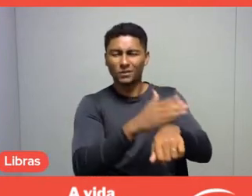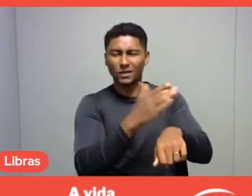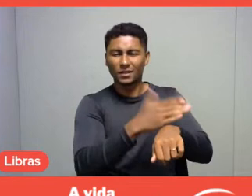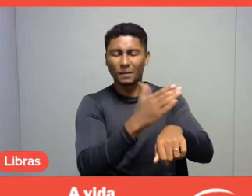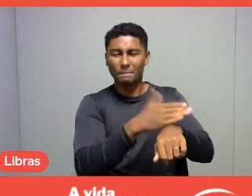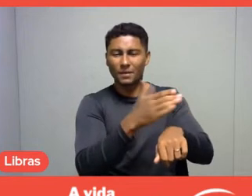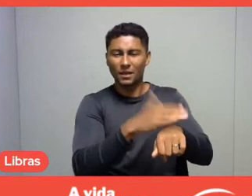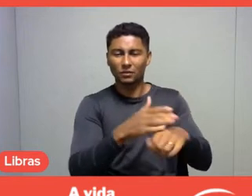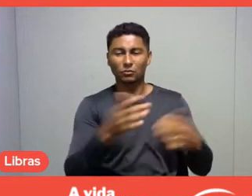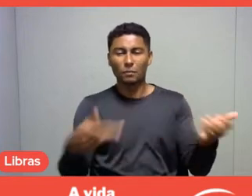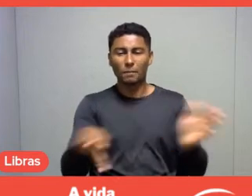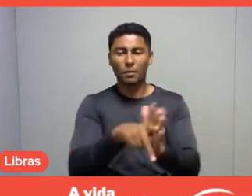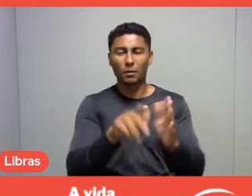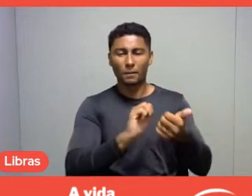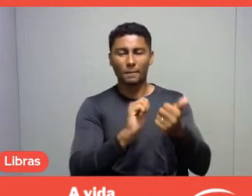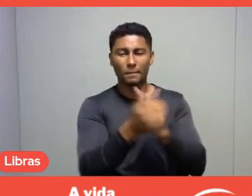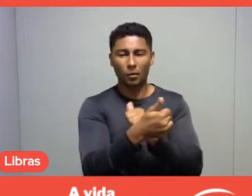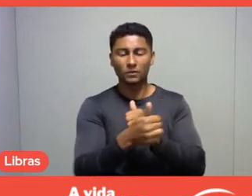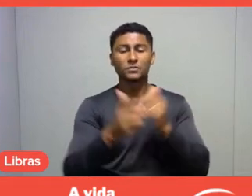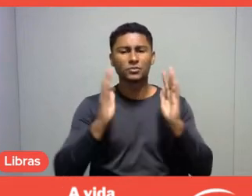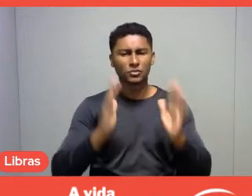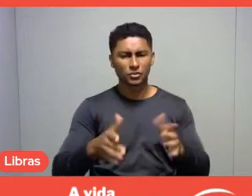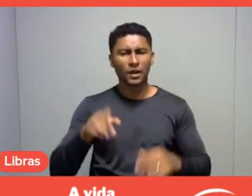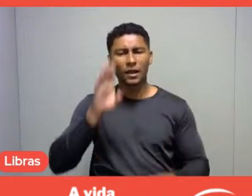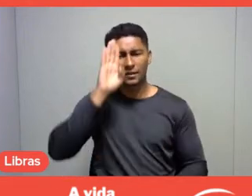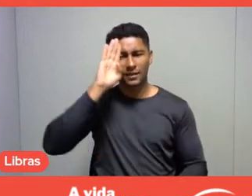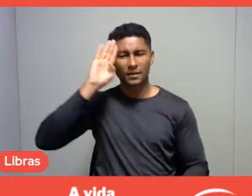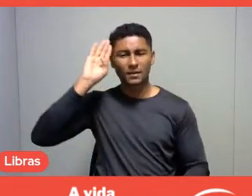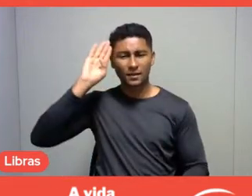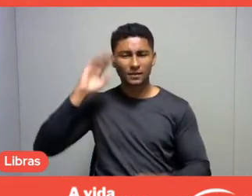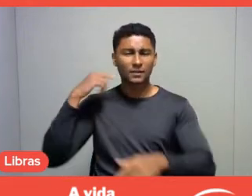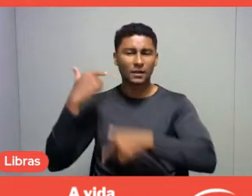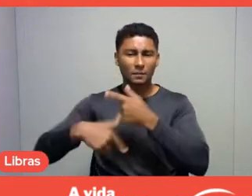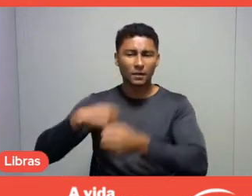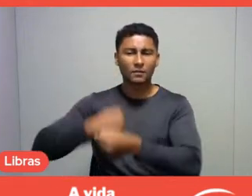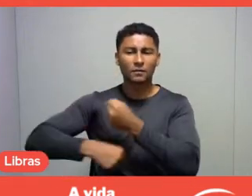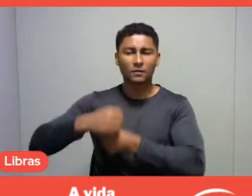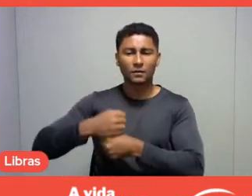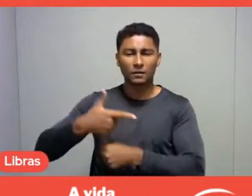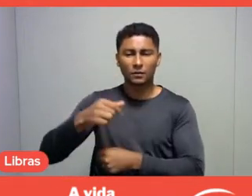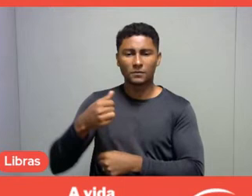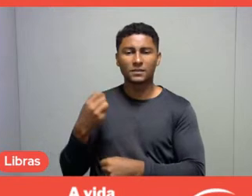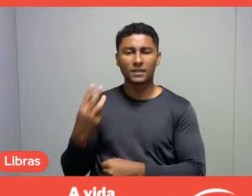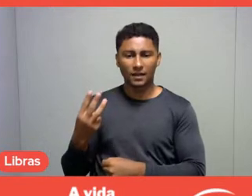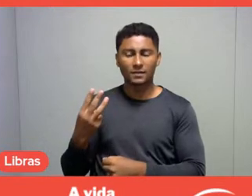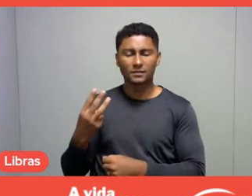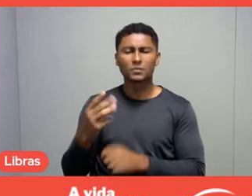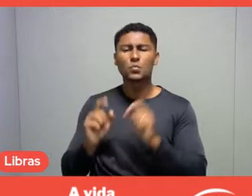He has been working at SESC since 2013, in sports and recreation management.